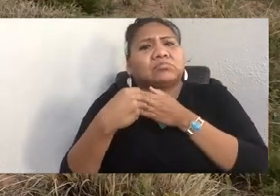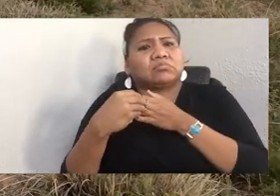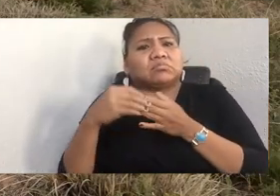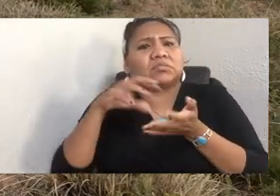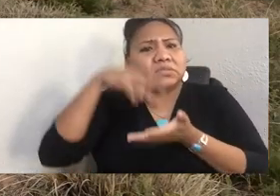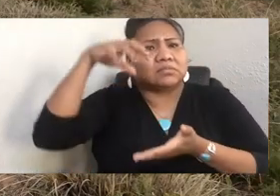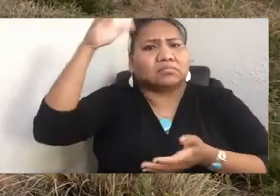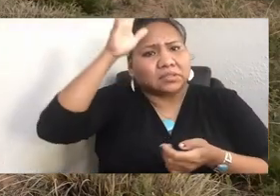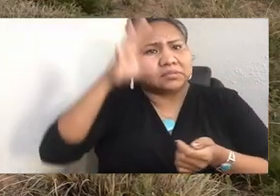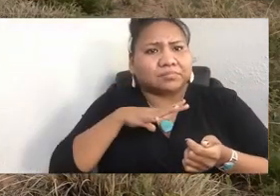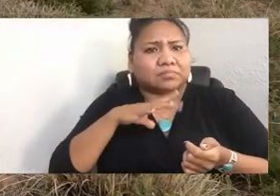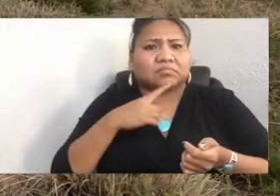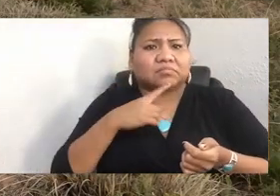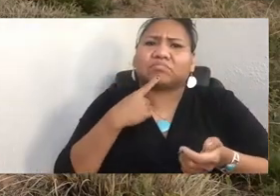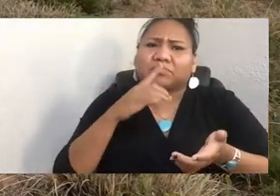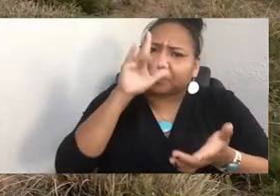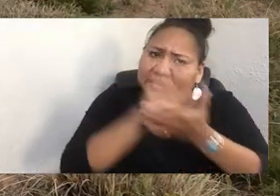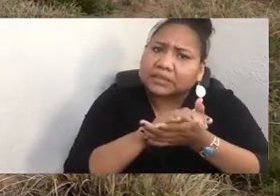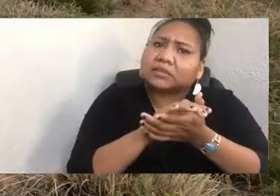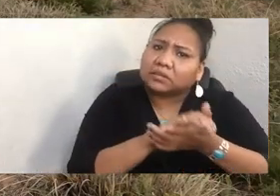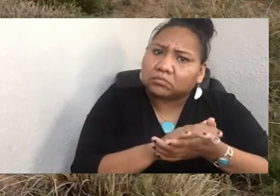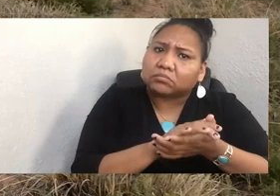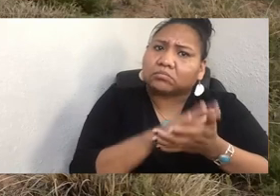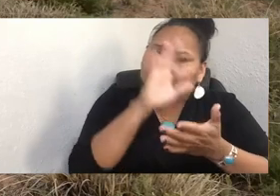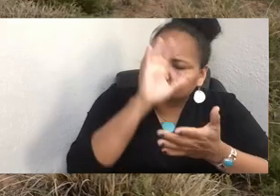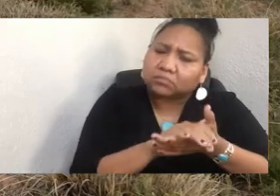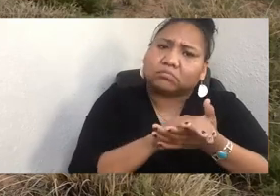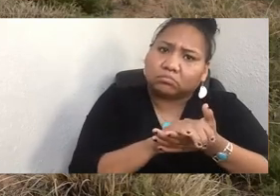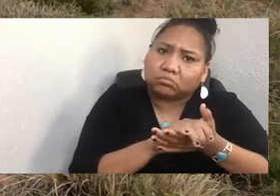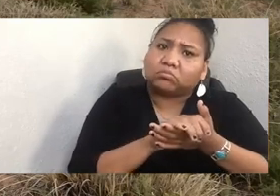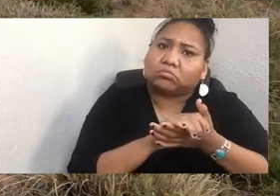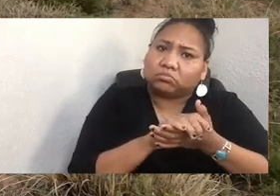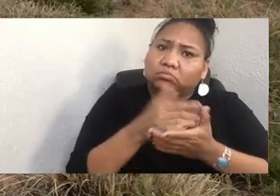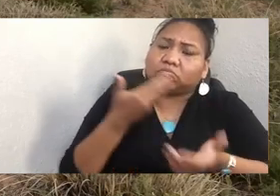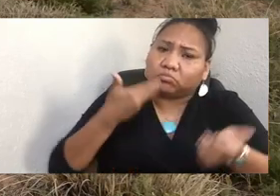Believe in who we are. And so I had to hand over the fate of our sons